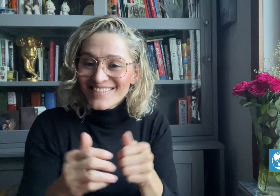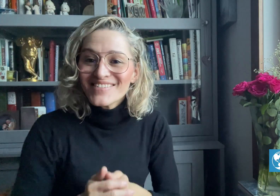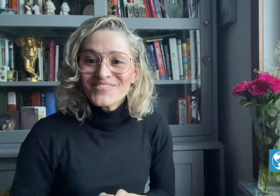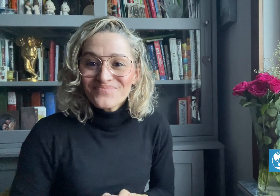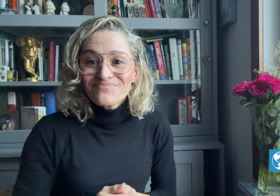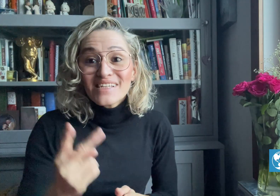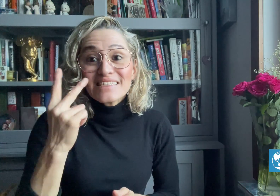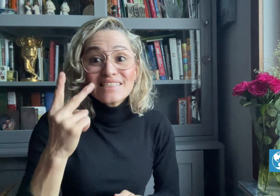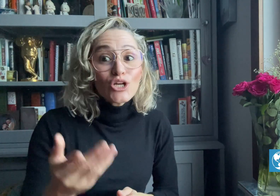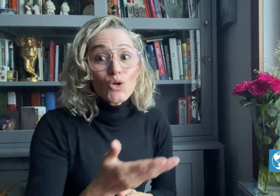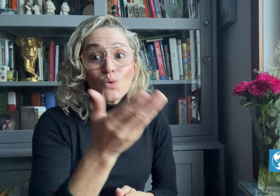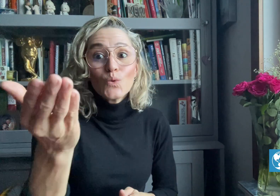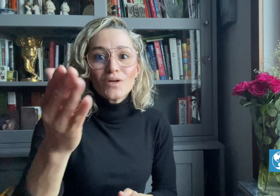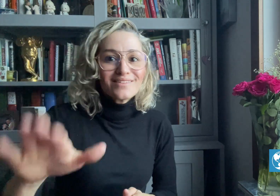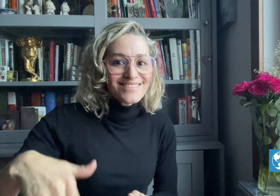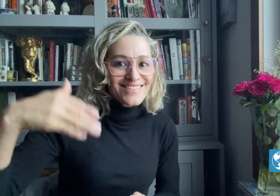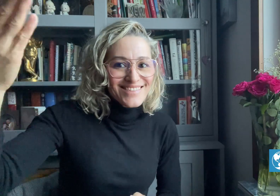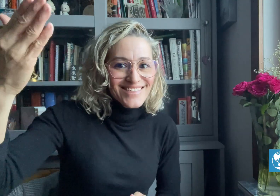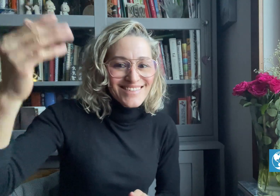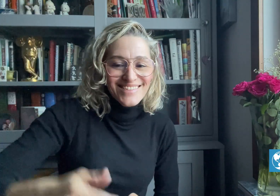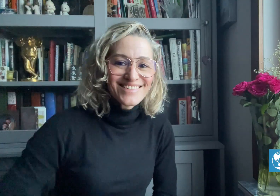See you next time!